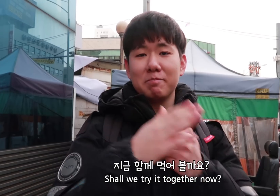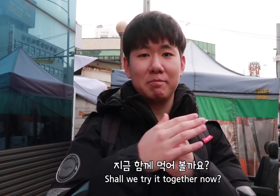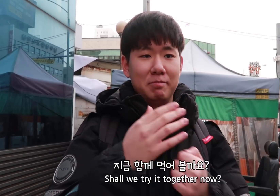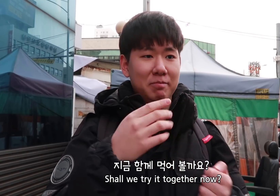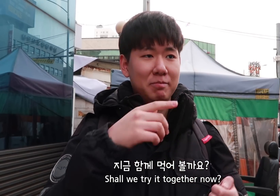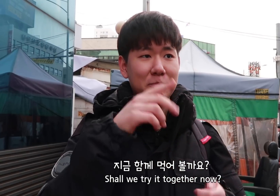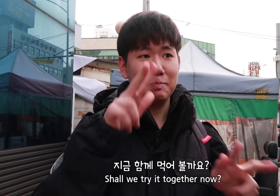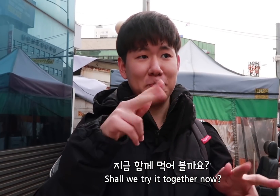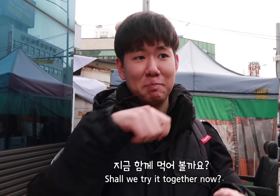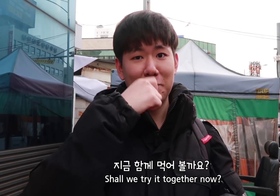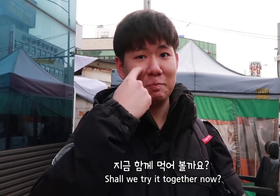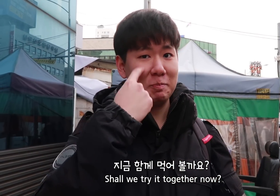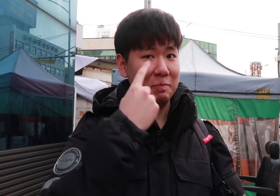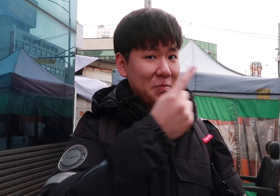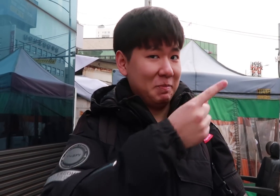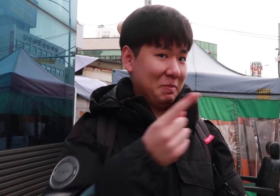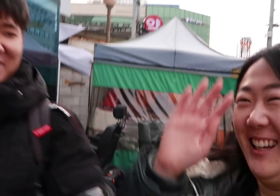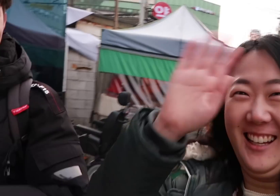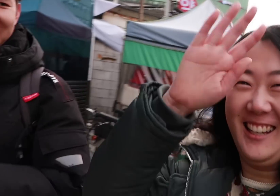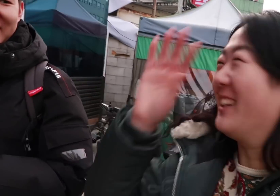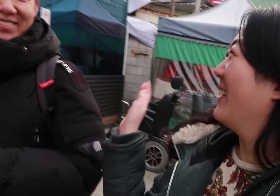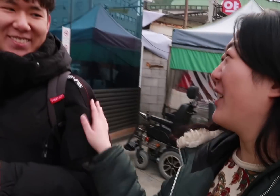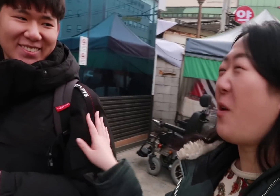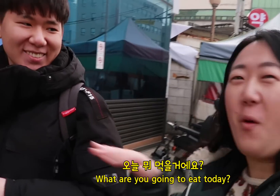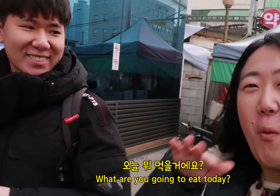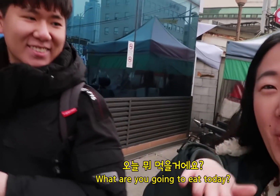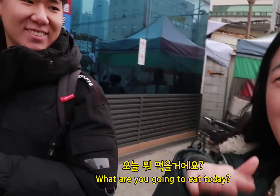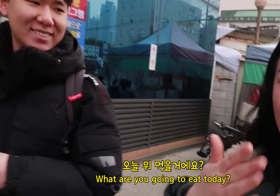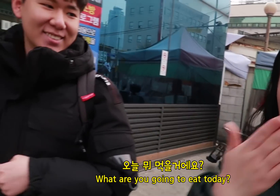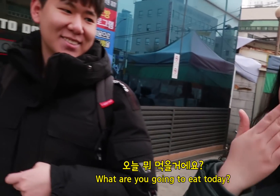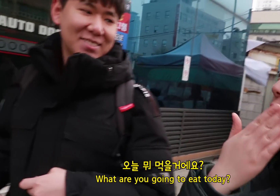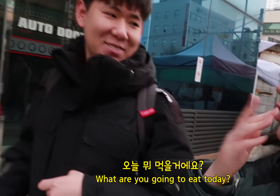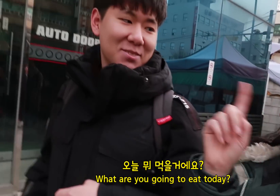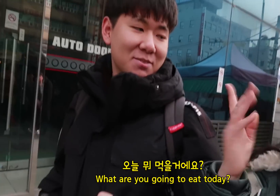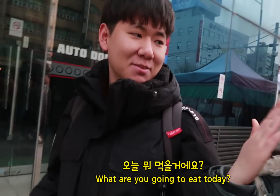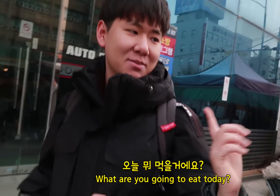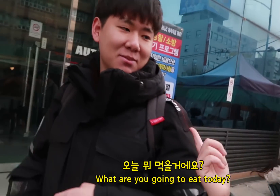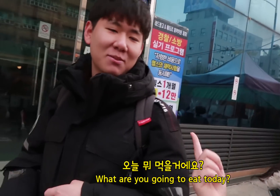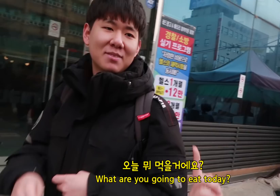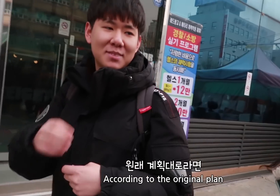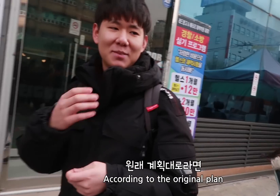Shall we try it together now? What are you going to eat today?